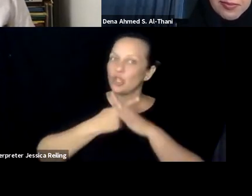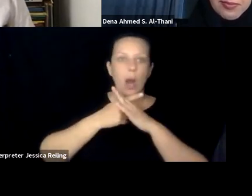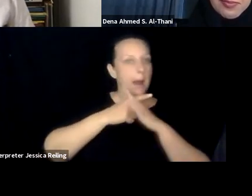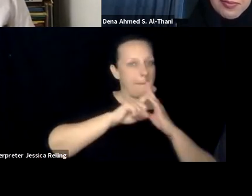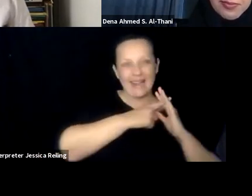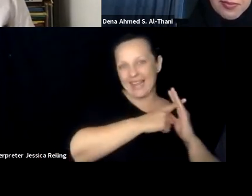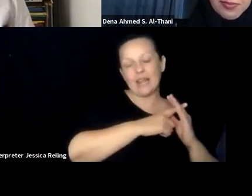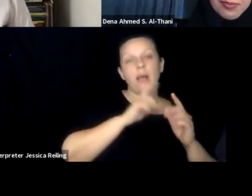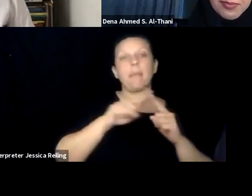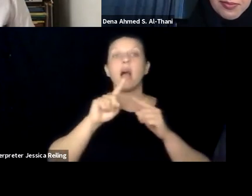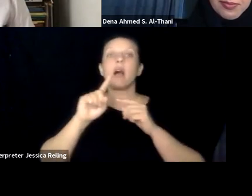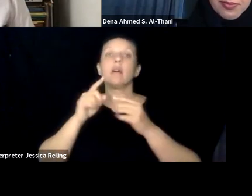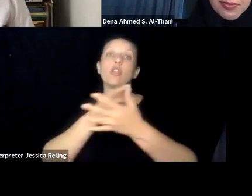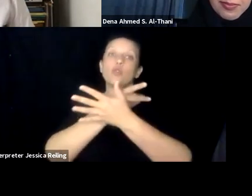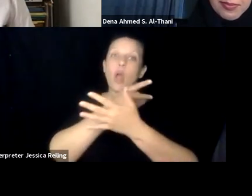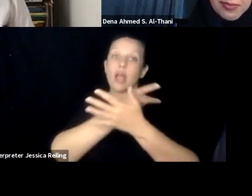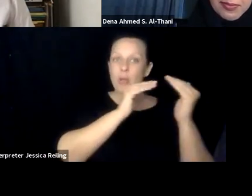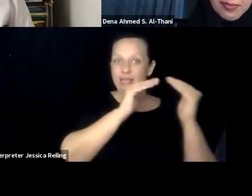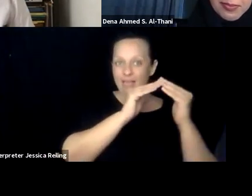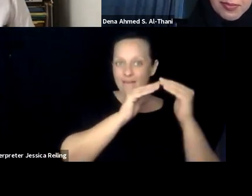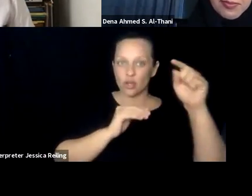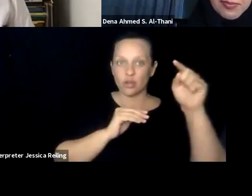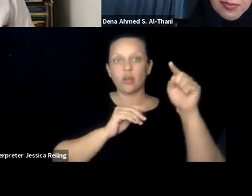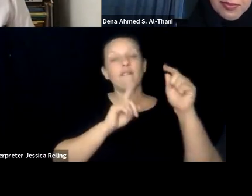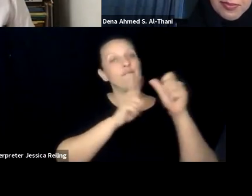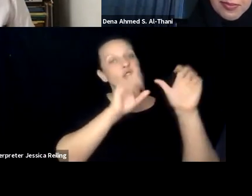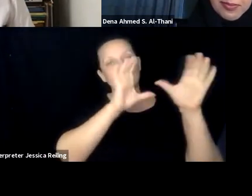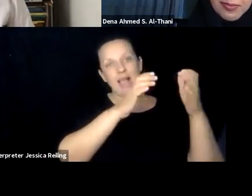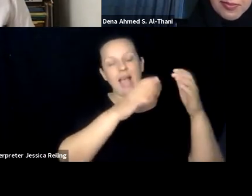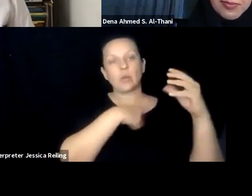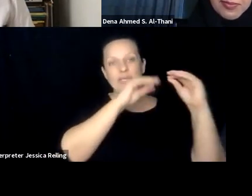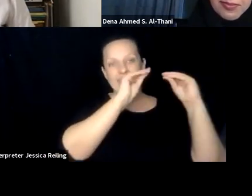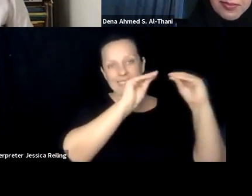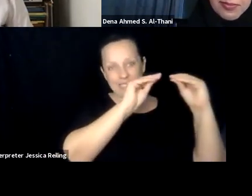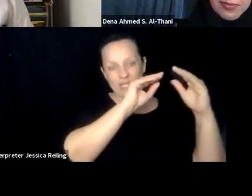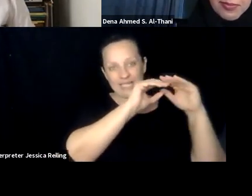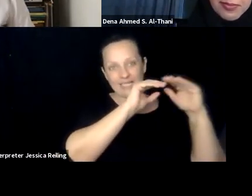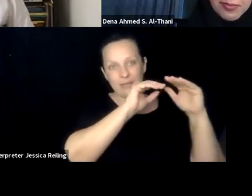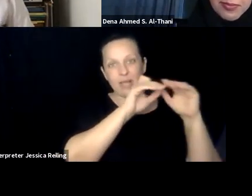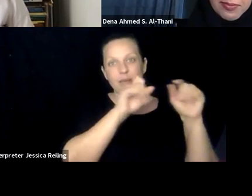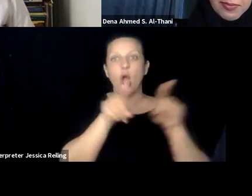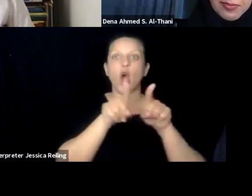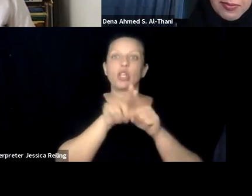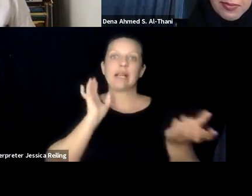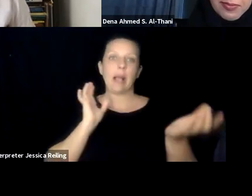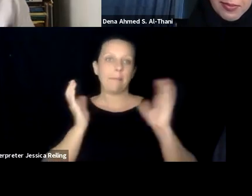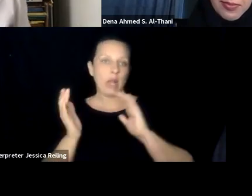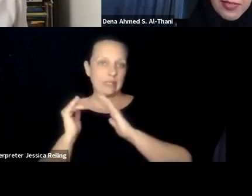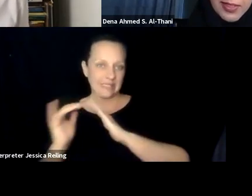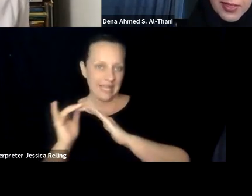all students to learn about accessibility. But in the fundamentals of HCI class at a graduate level, students not only learn about